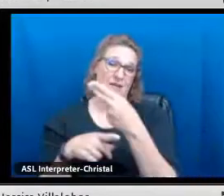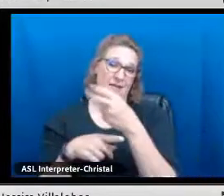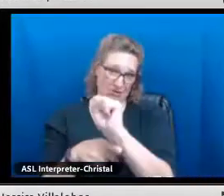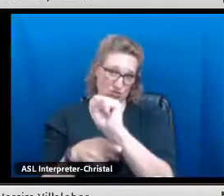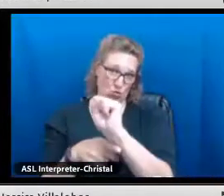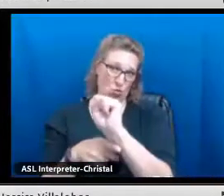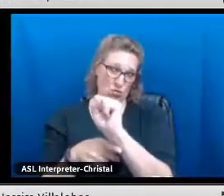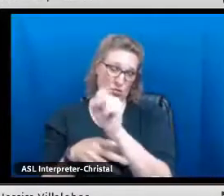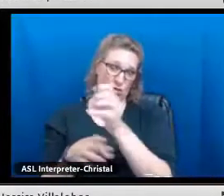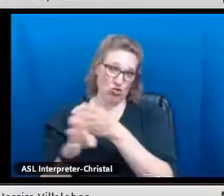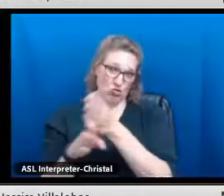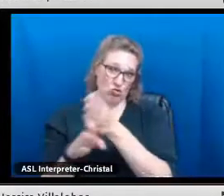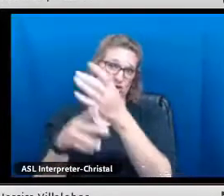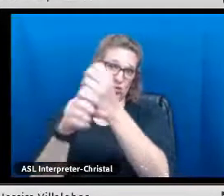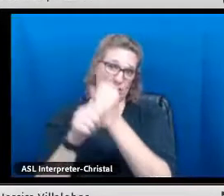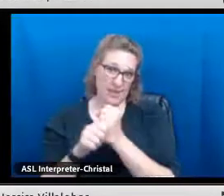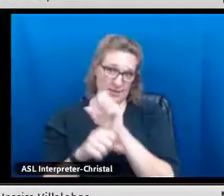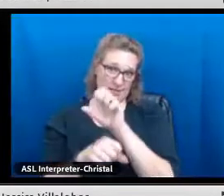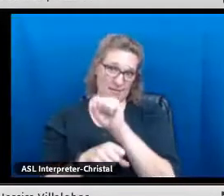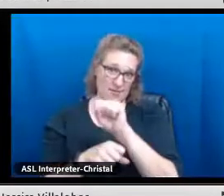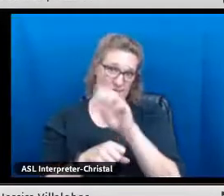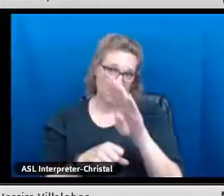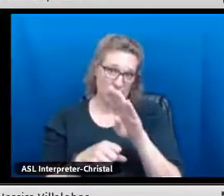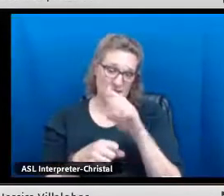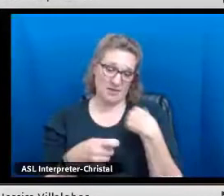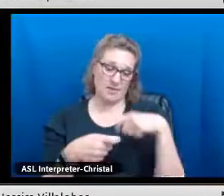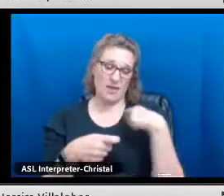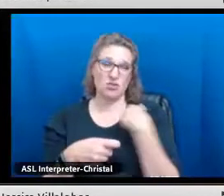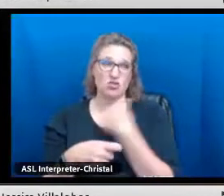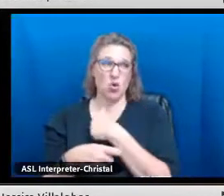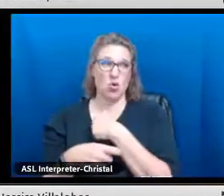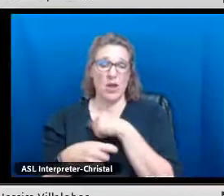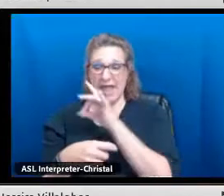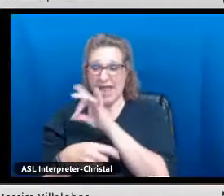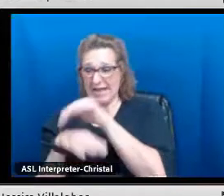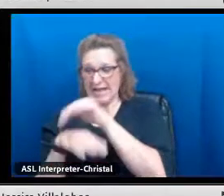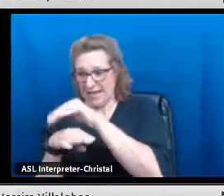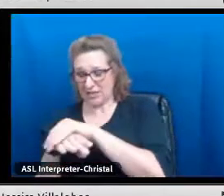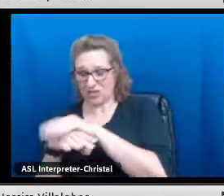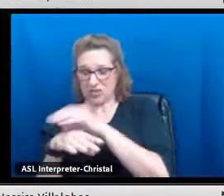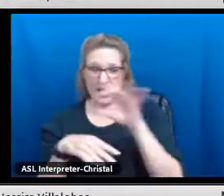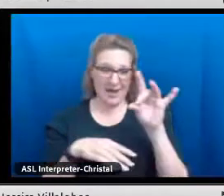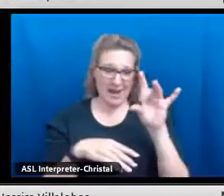total of 16 credits during their high school career to attain this seal, so we're looking